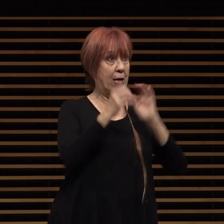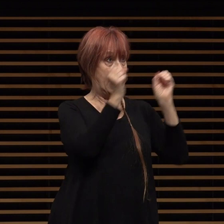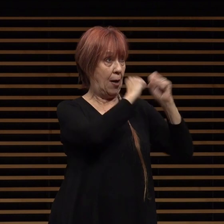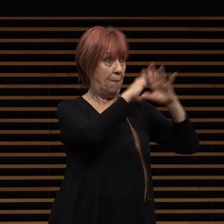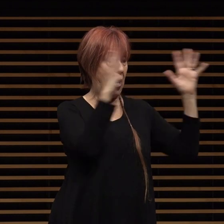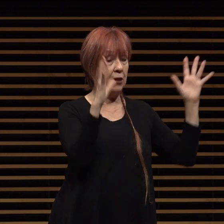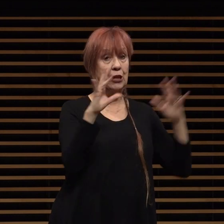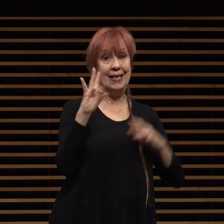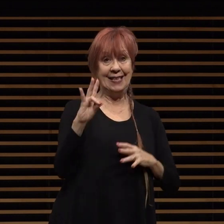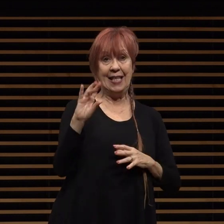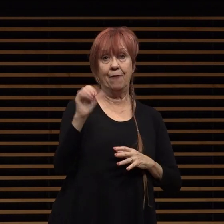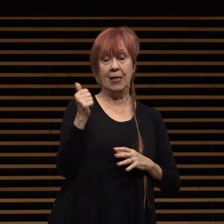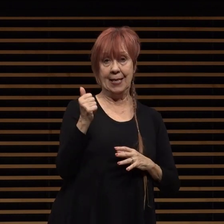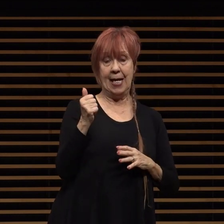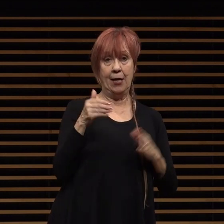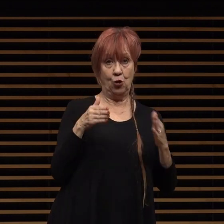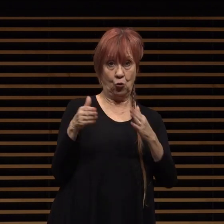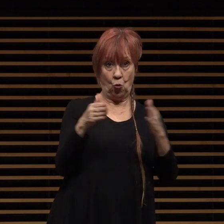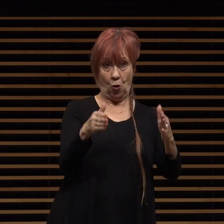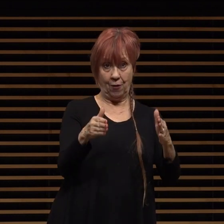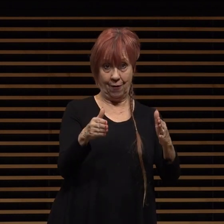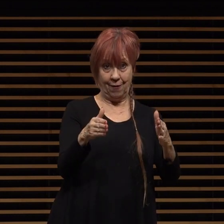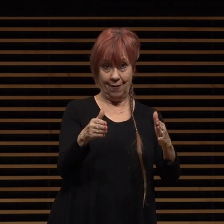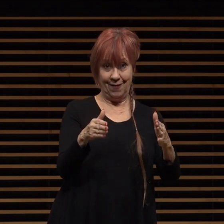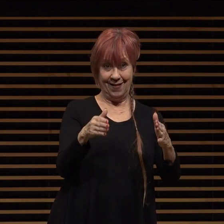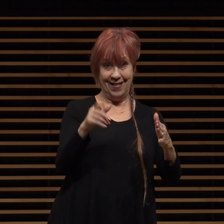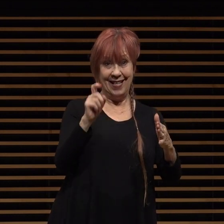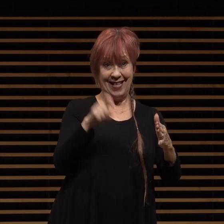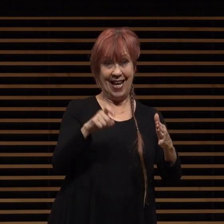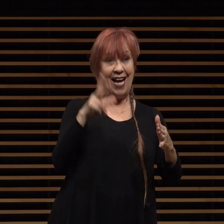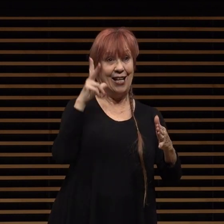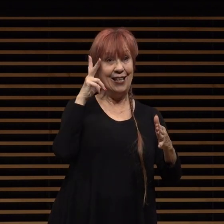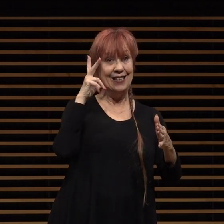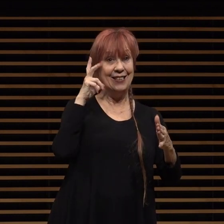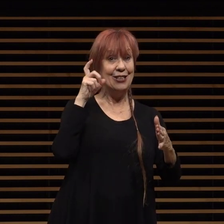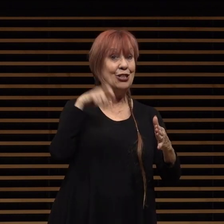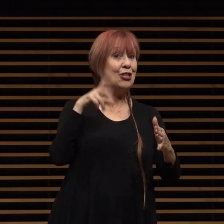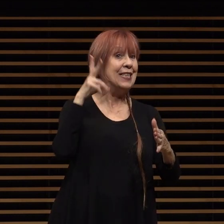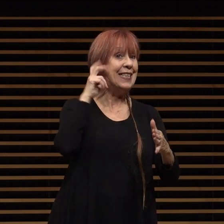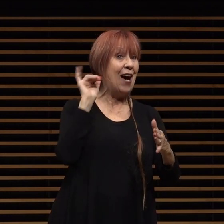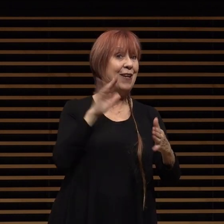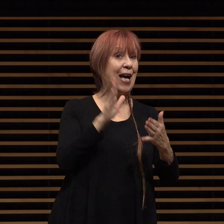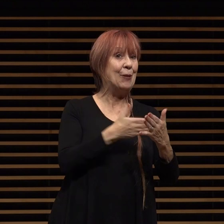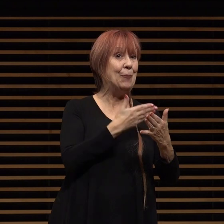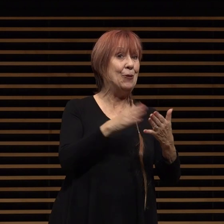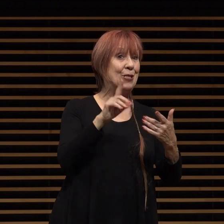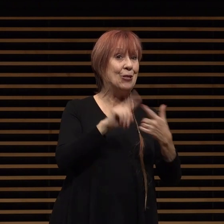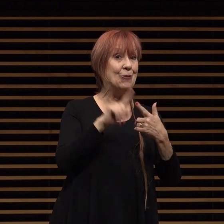corridor if that's not music to your ears i don't know where you've been for 60 70